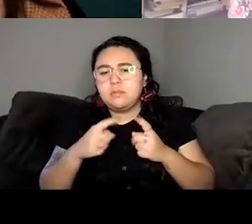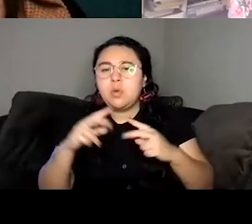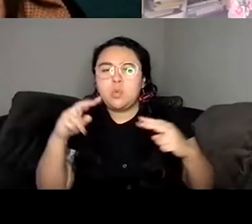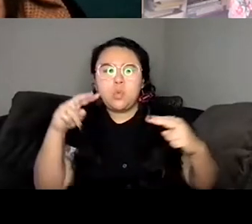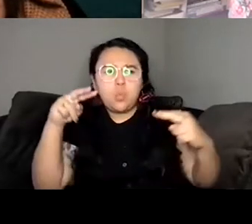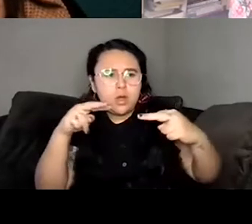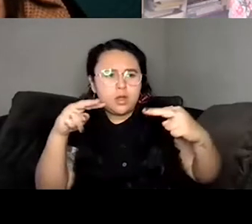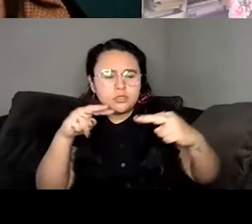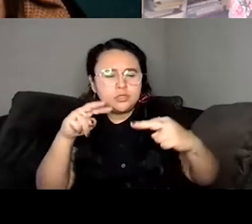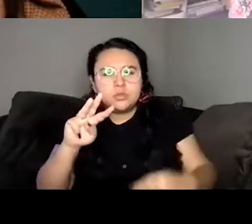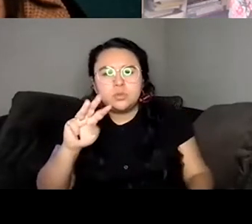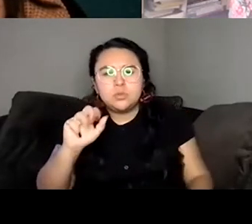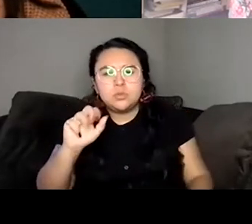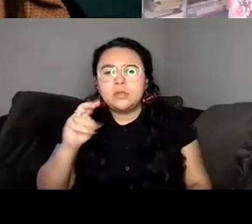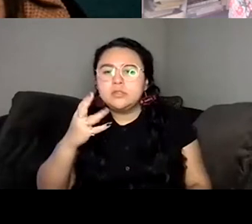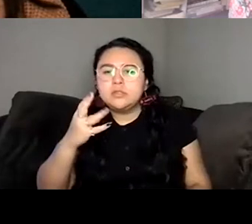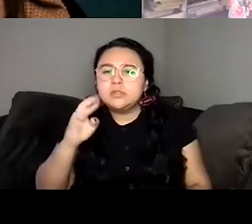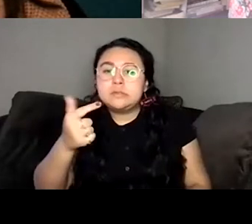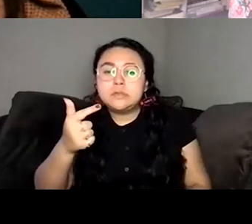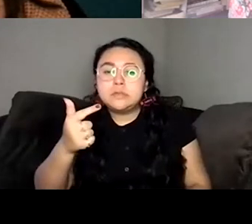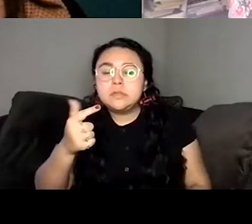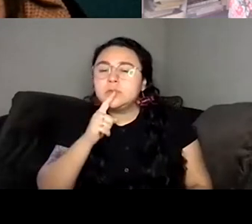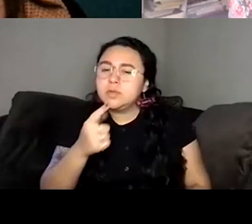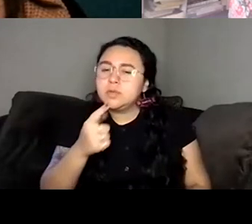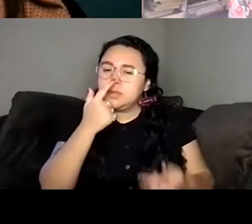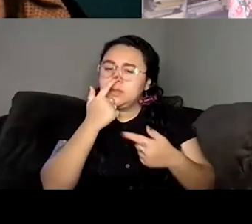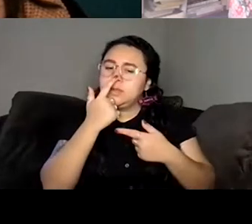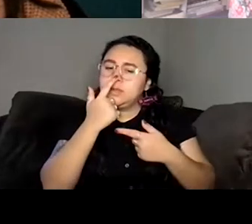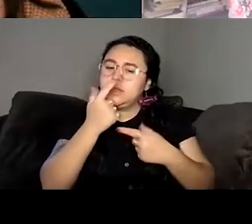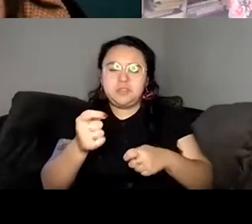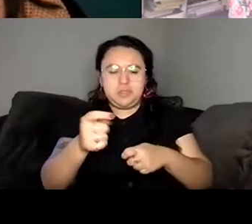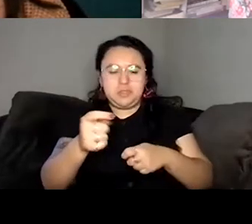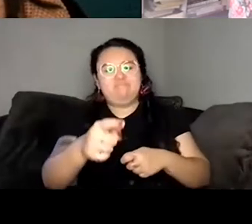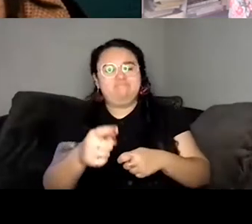an interesting and observing question. You know, I think that they're both that they